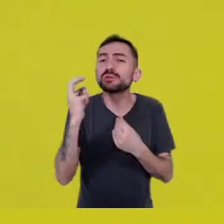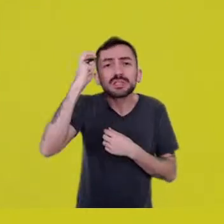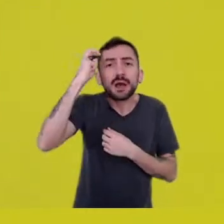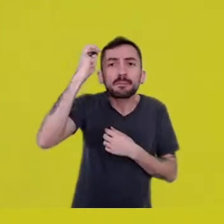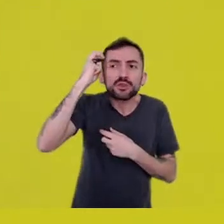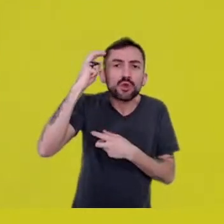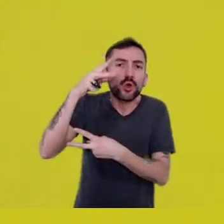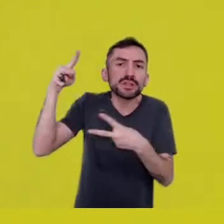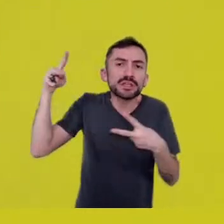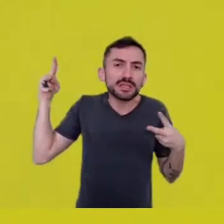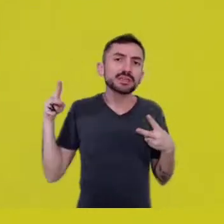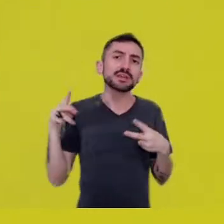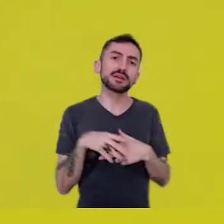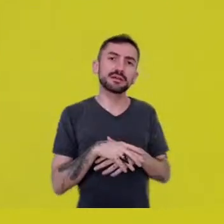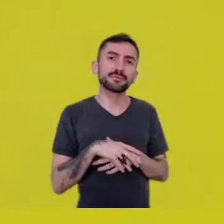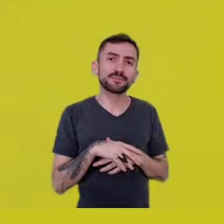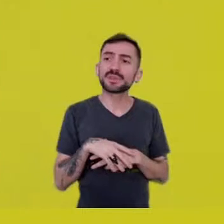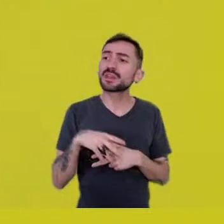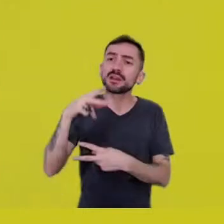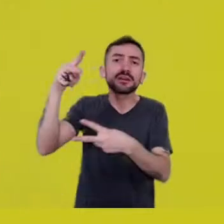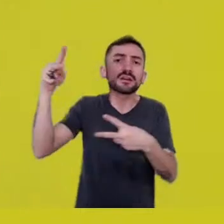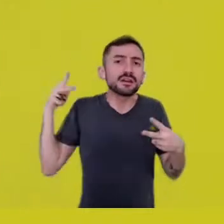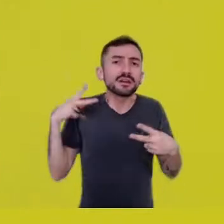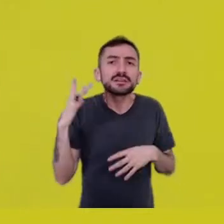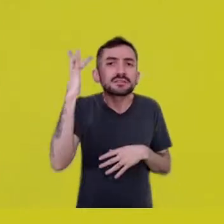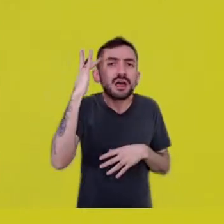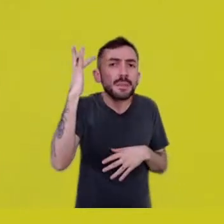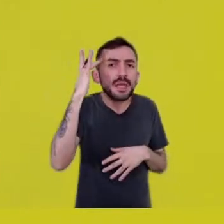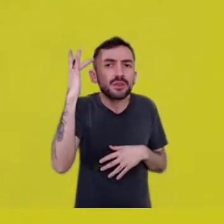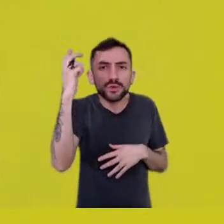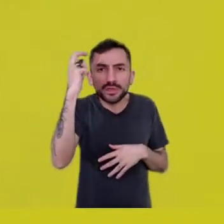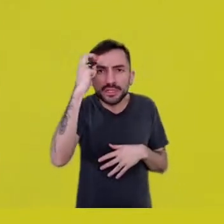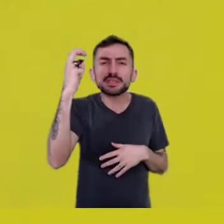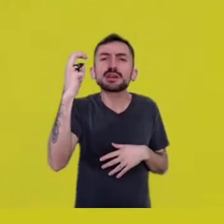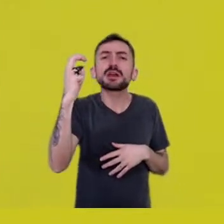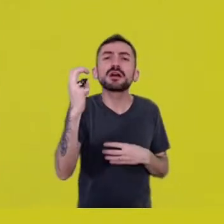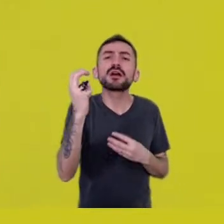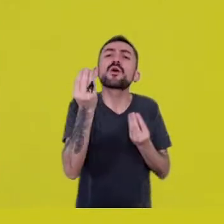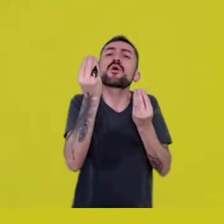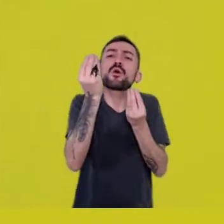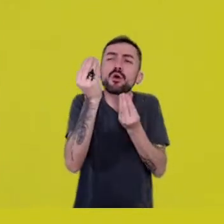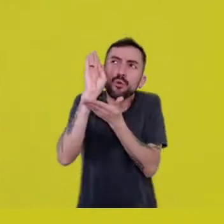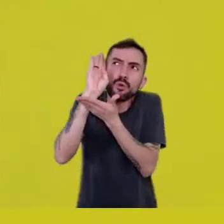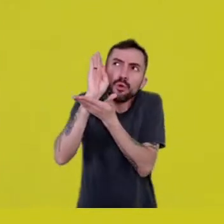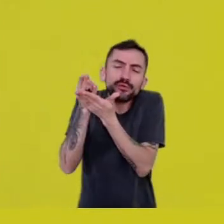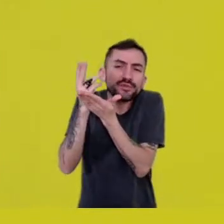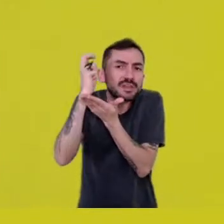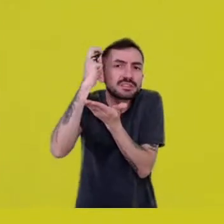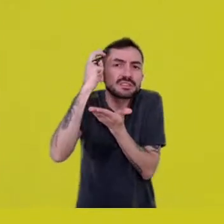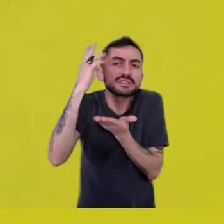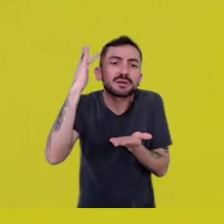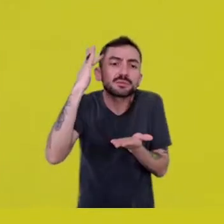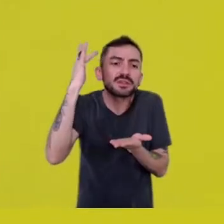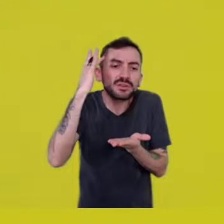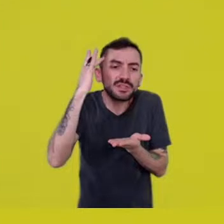Confidence based on wisdom is that confidence that is passed down